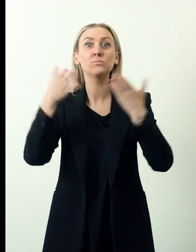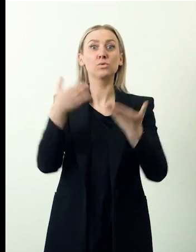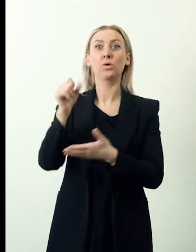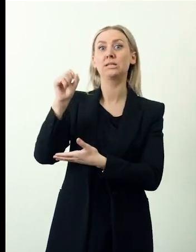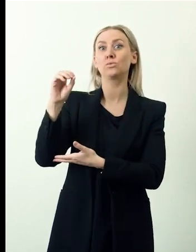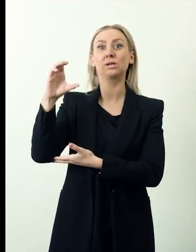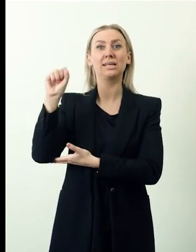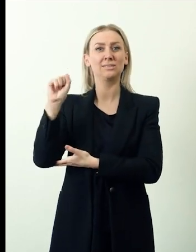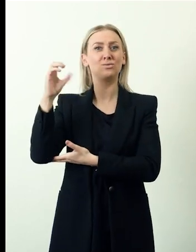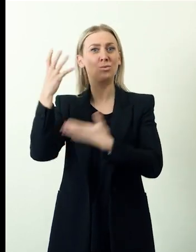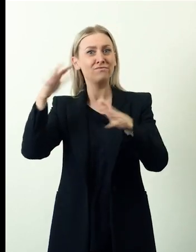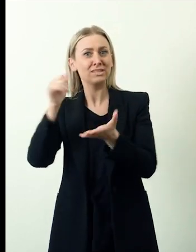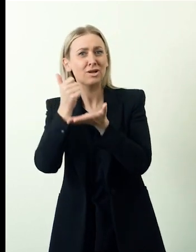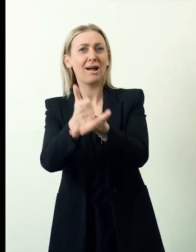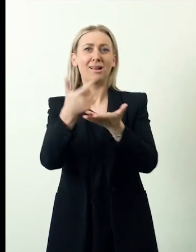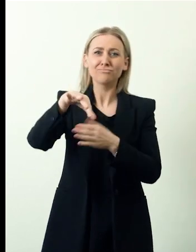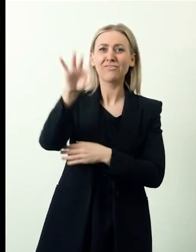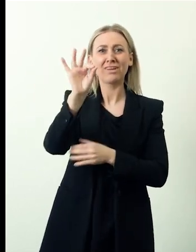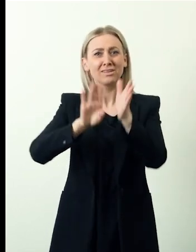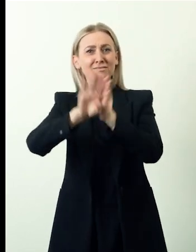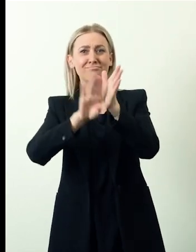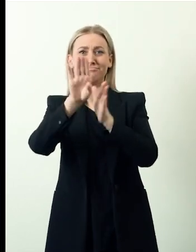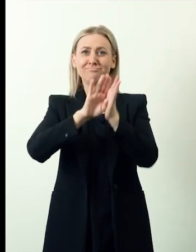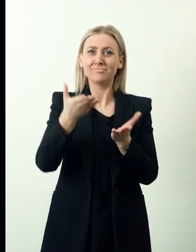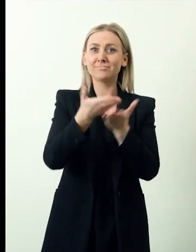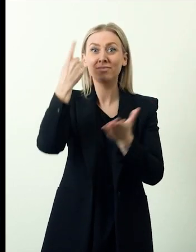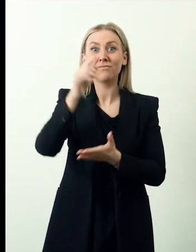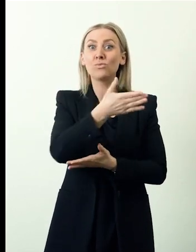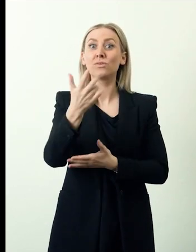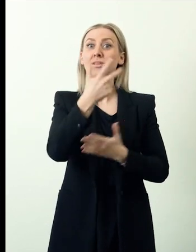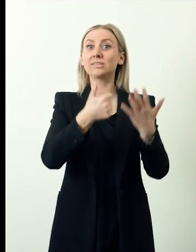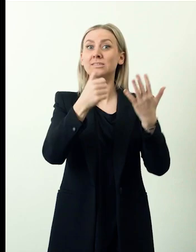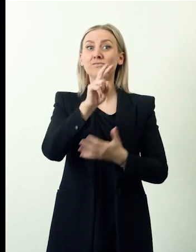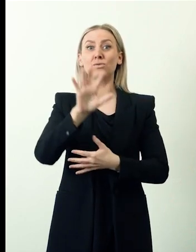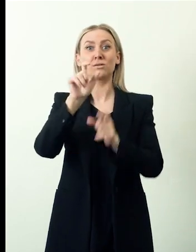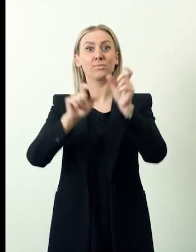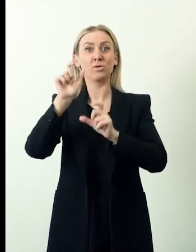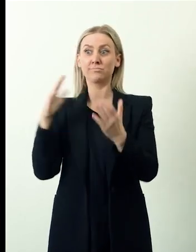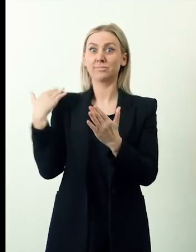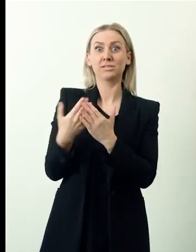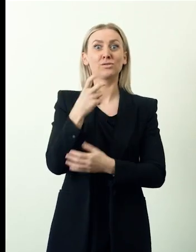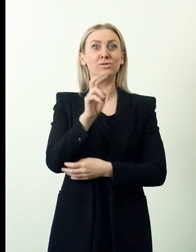Associate so has helped find employment for 3625 people as of 2022.